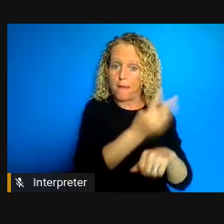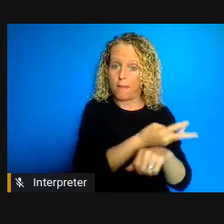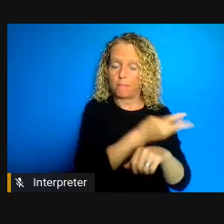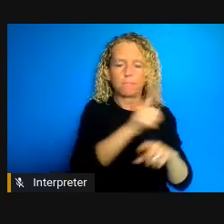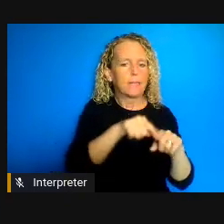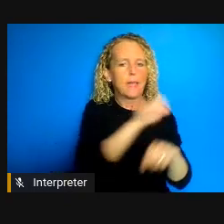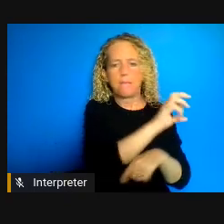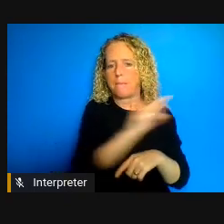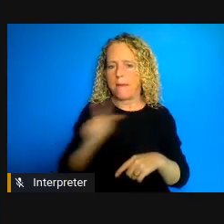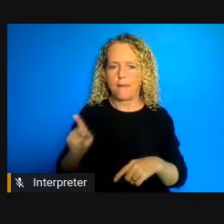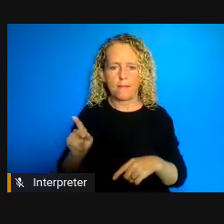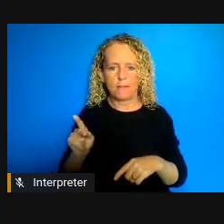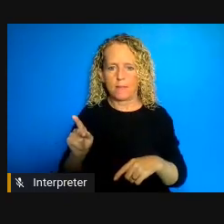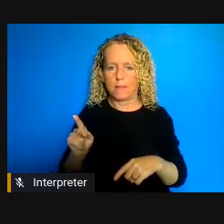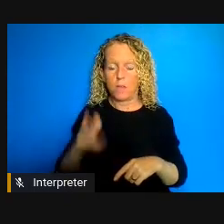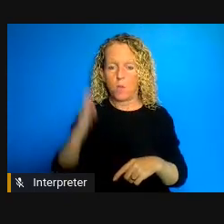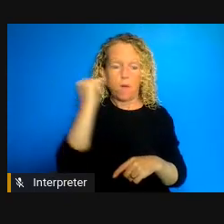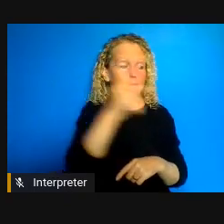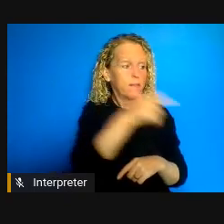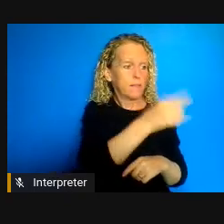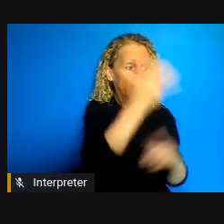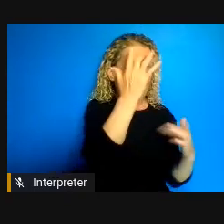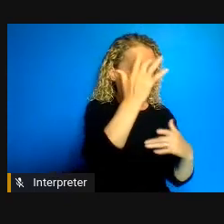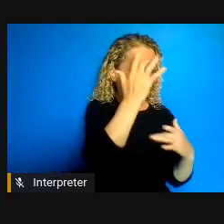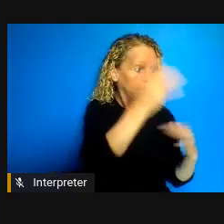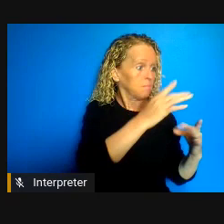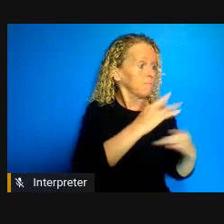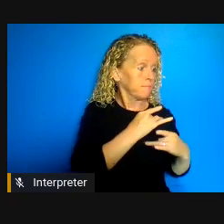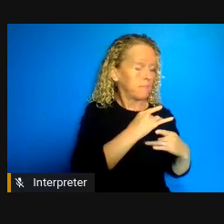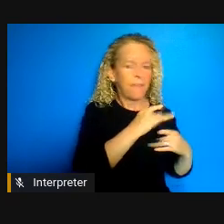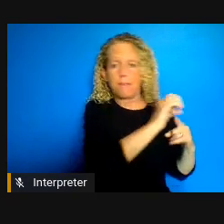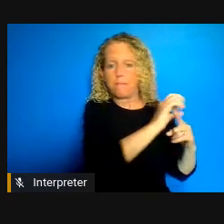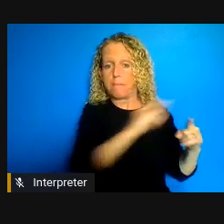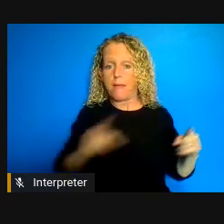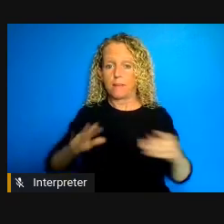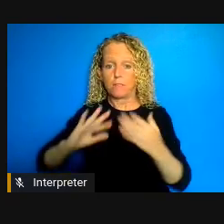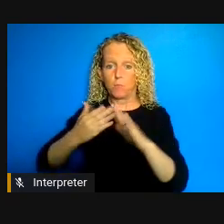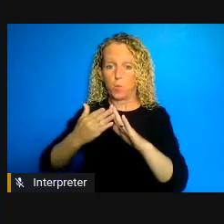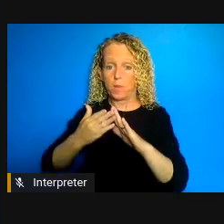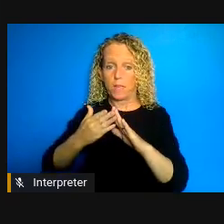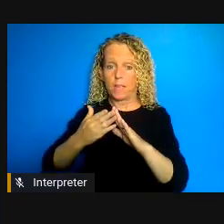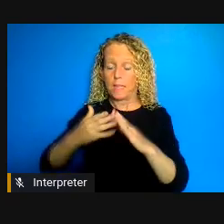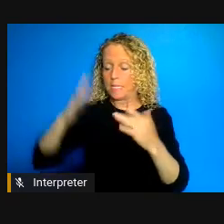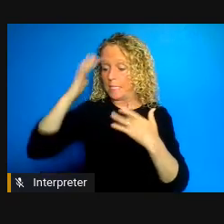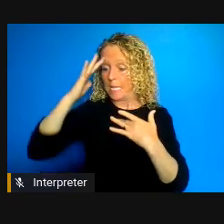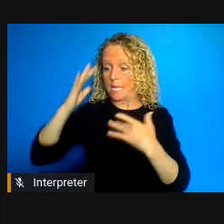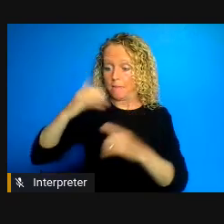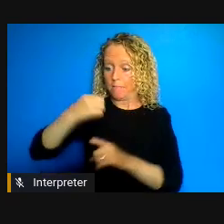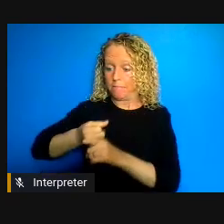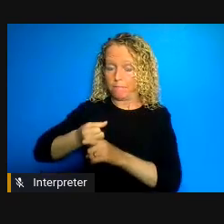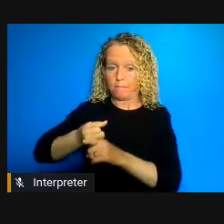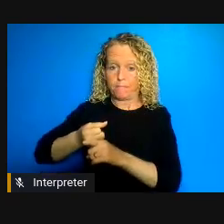virus reaches them that between delayed testing um and their underlying health